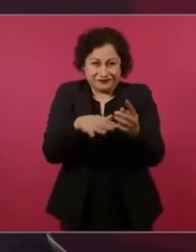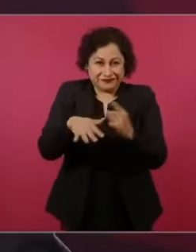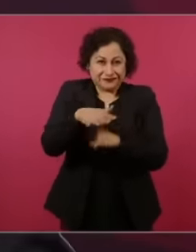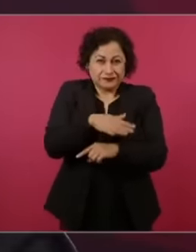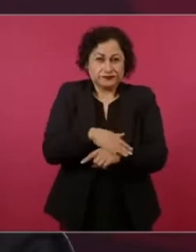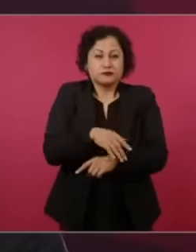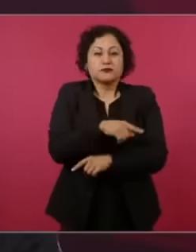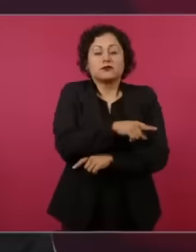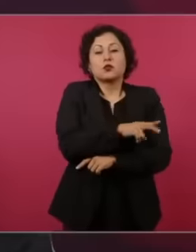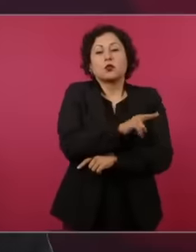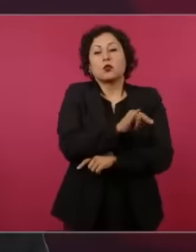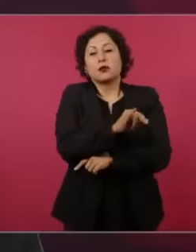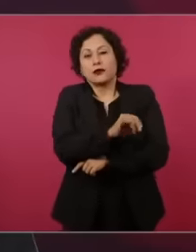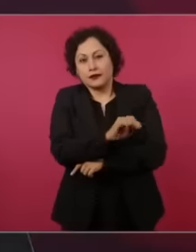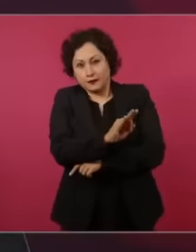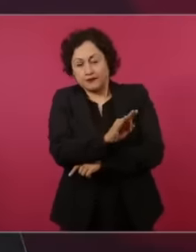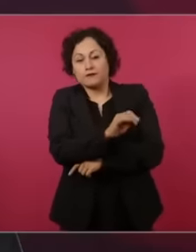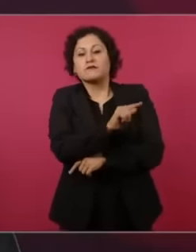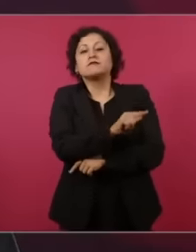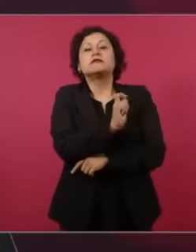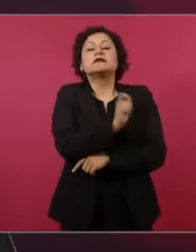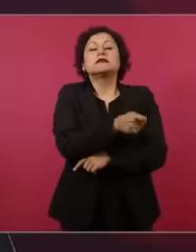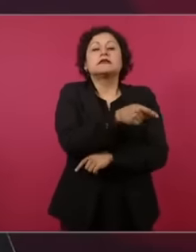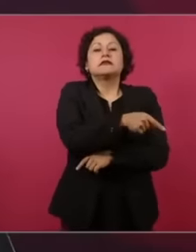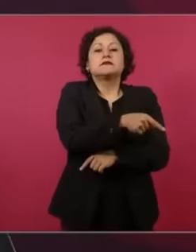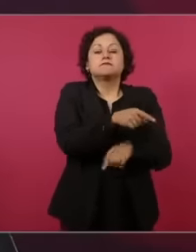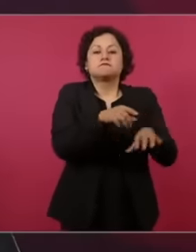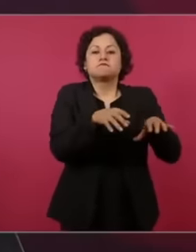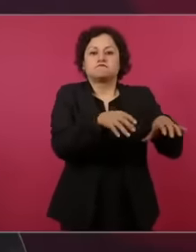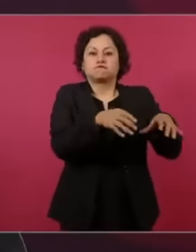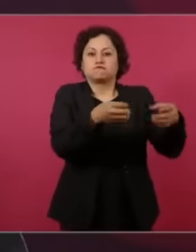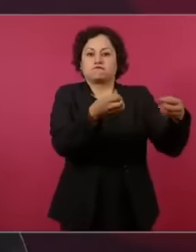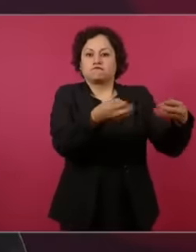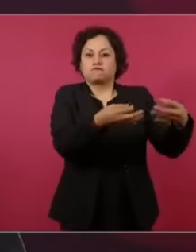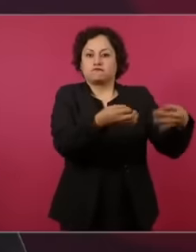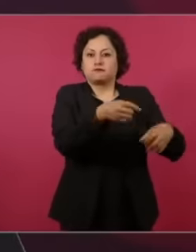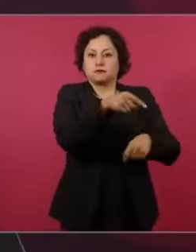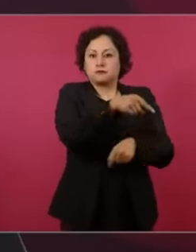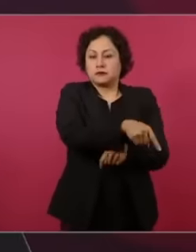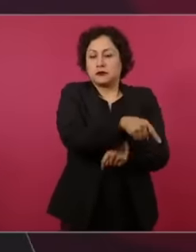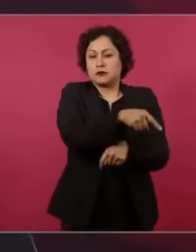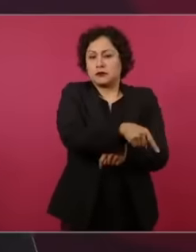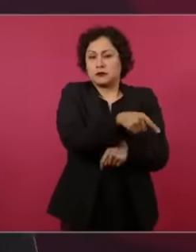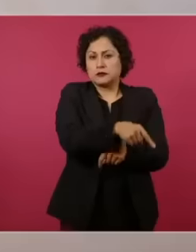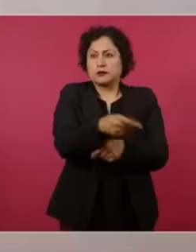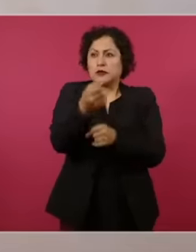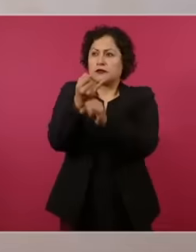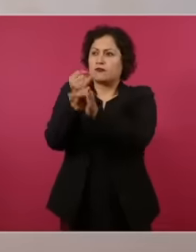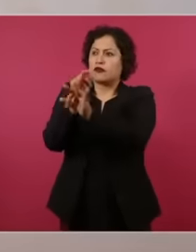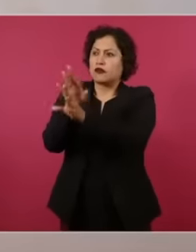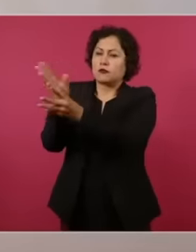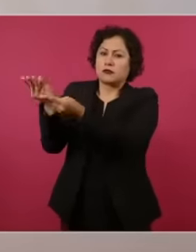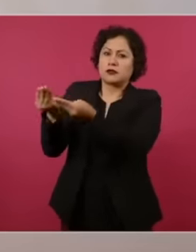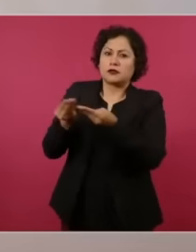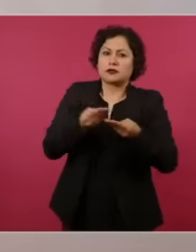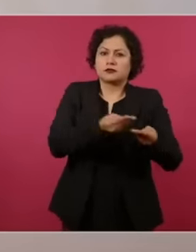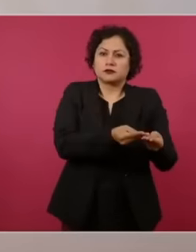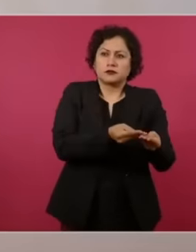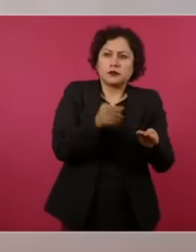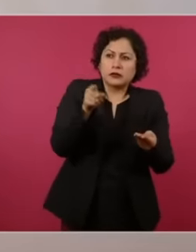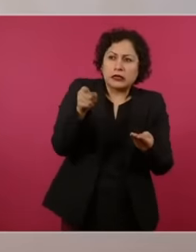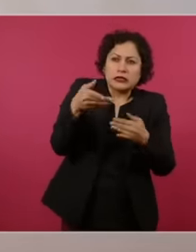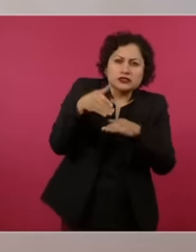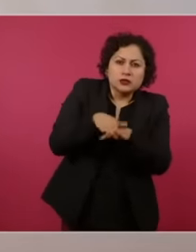has received will receive inevitably information from Carlos Lorel de Mola and